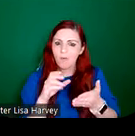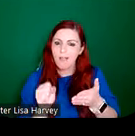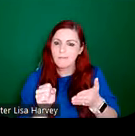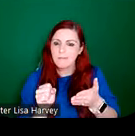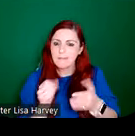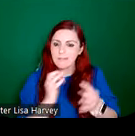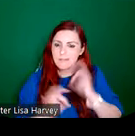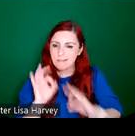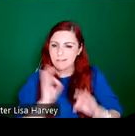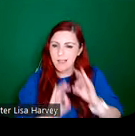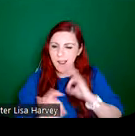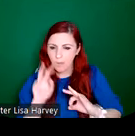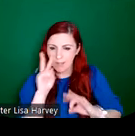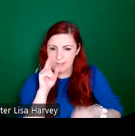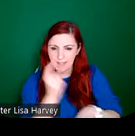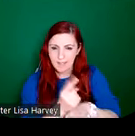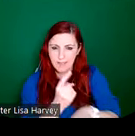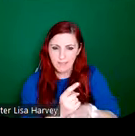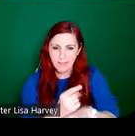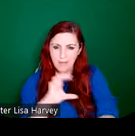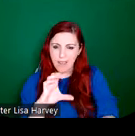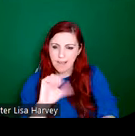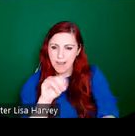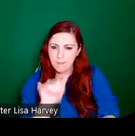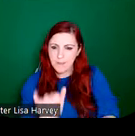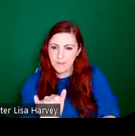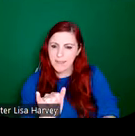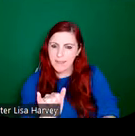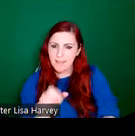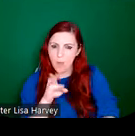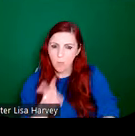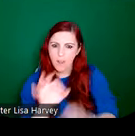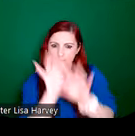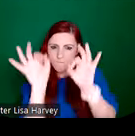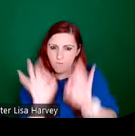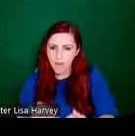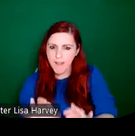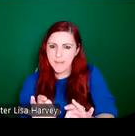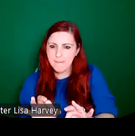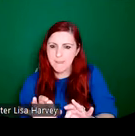style is the leafy canopy that frames the figure. So Christopher Wall would